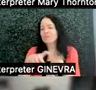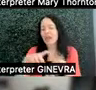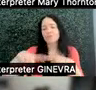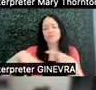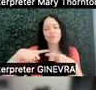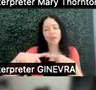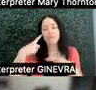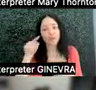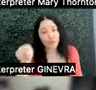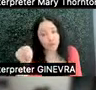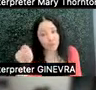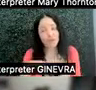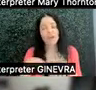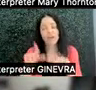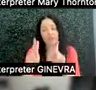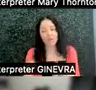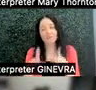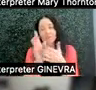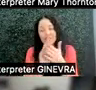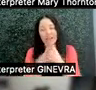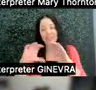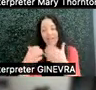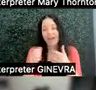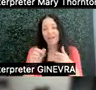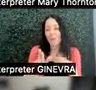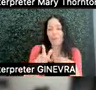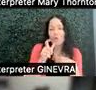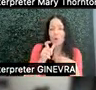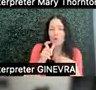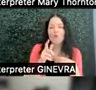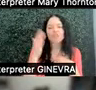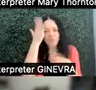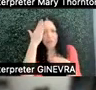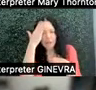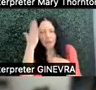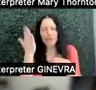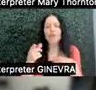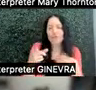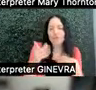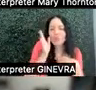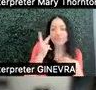for you, as the person who's designed the class or who is very familiar, you will see the relationships